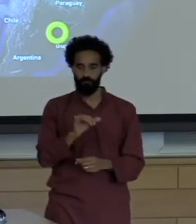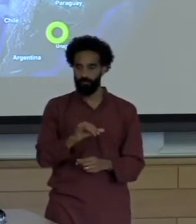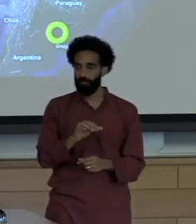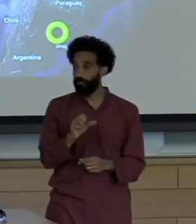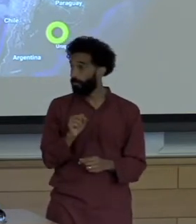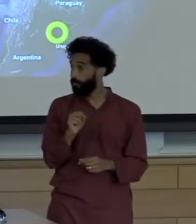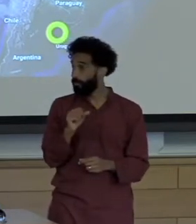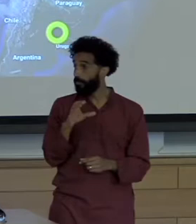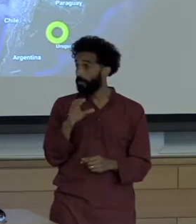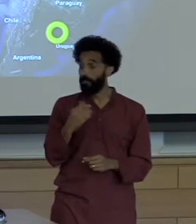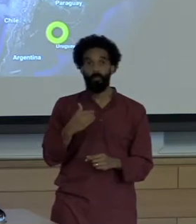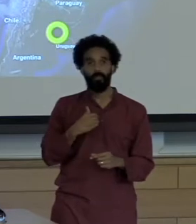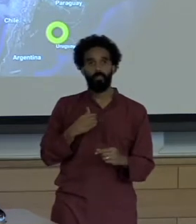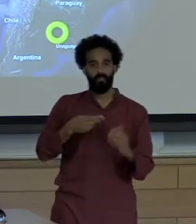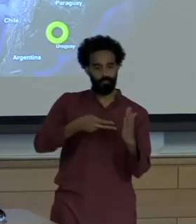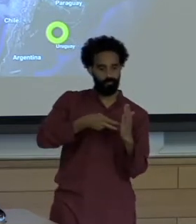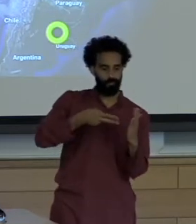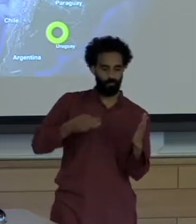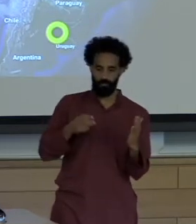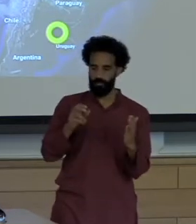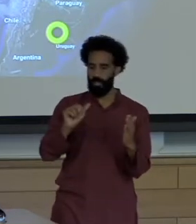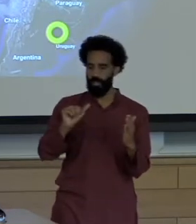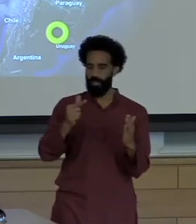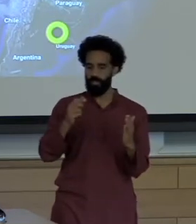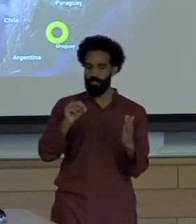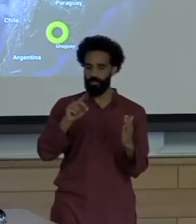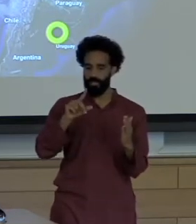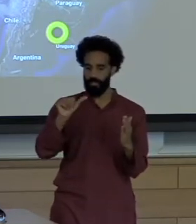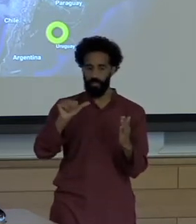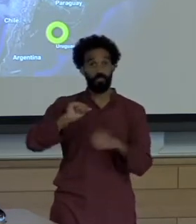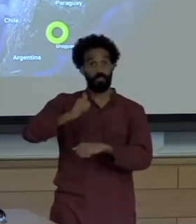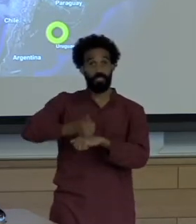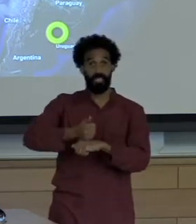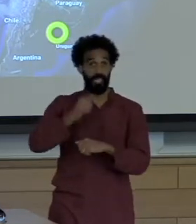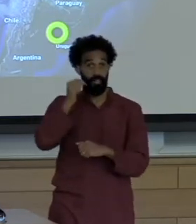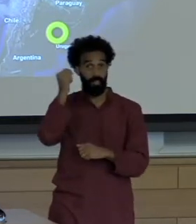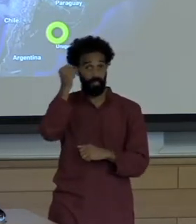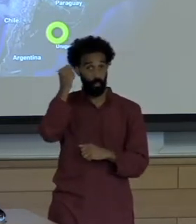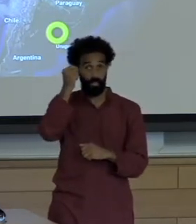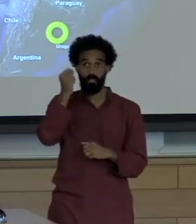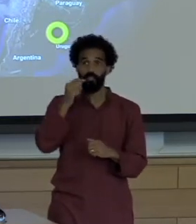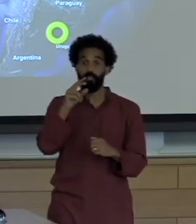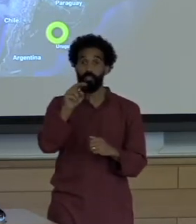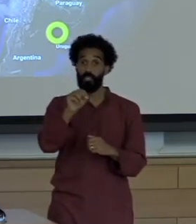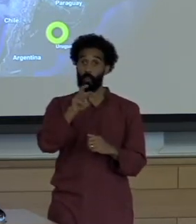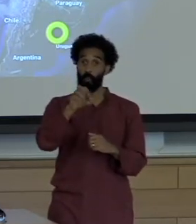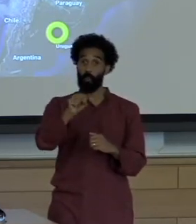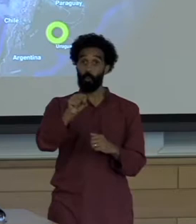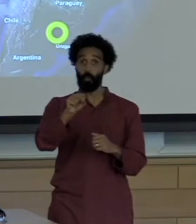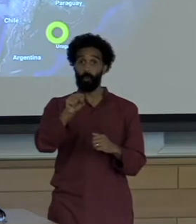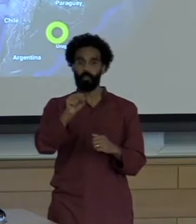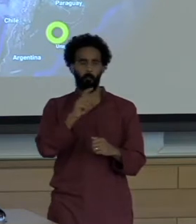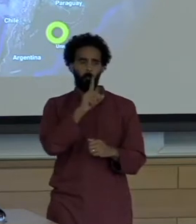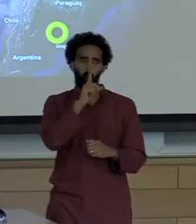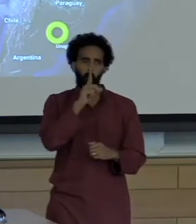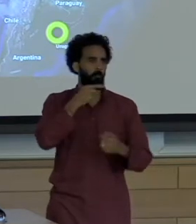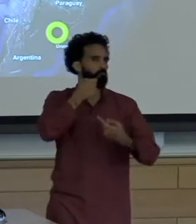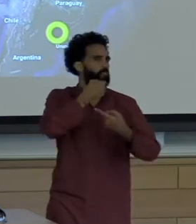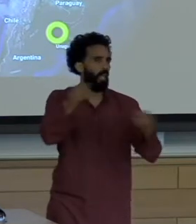theory the news media does not tell the public what to think, but it does tell the public what to think about.